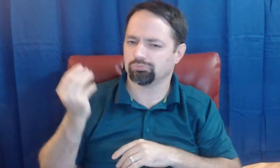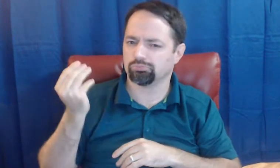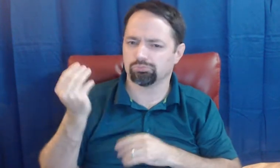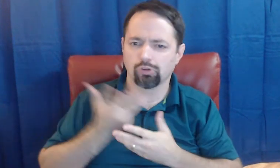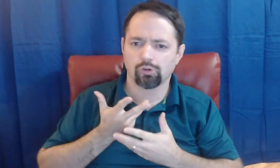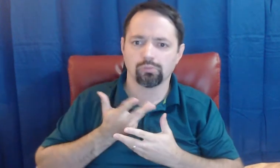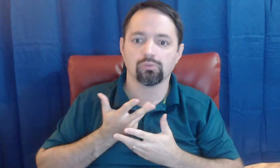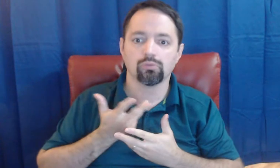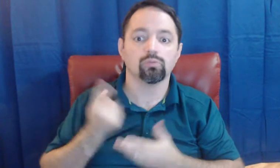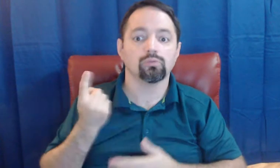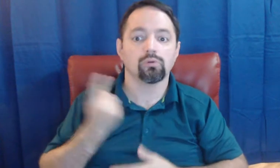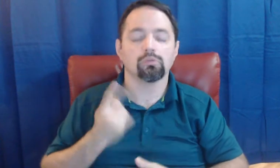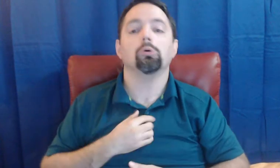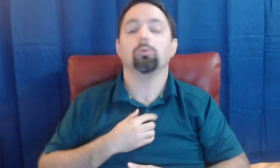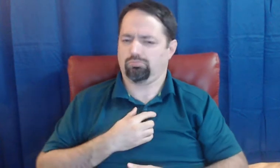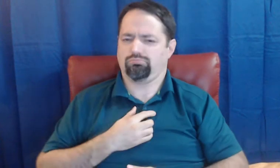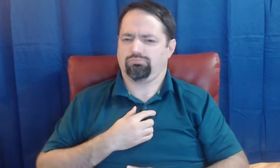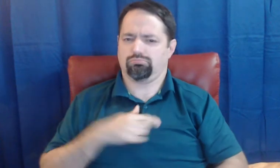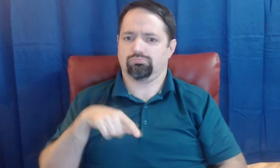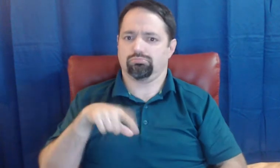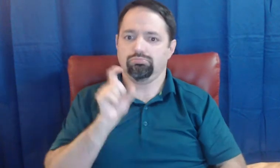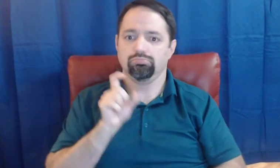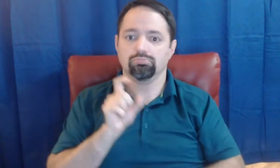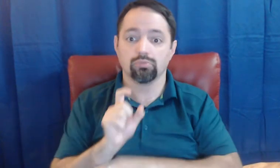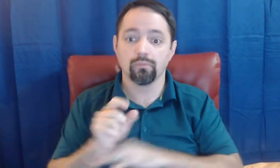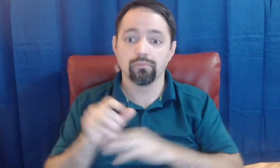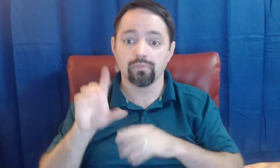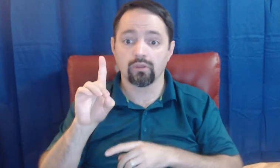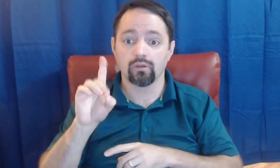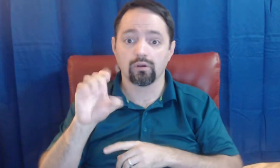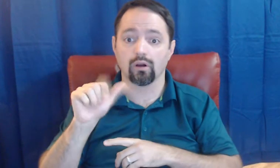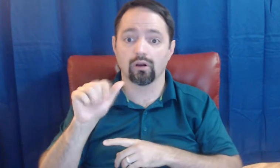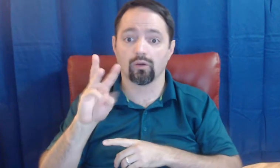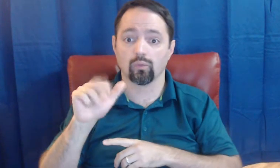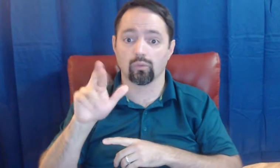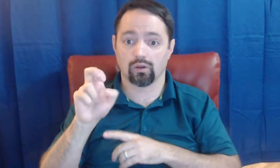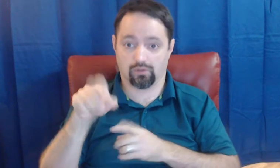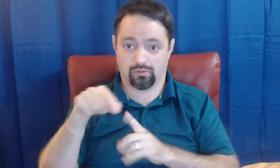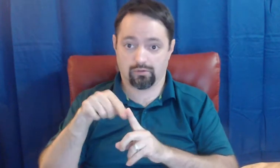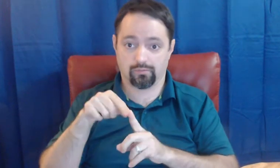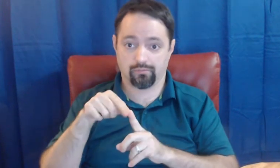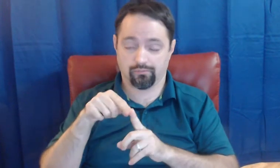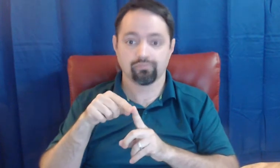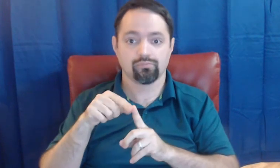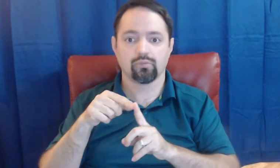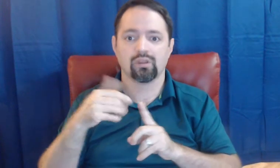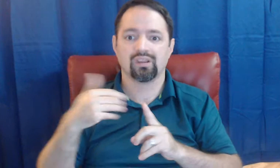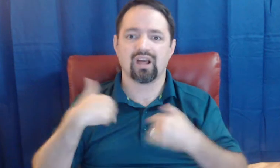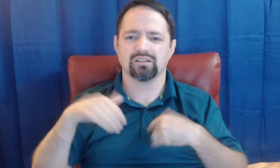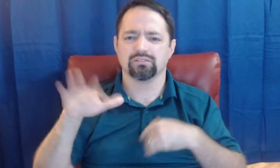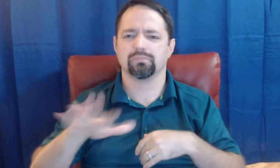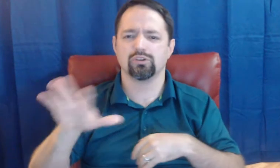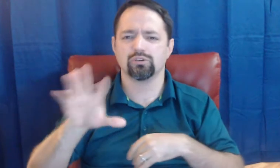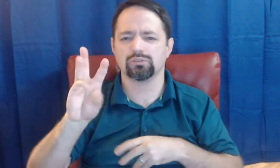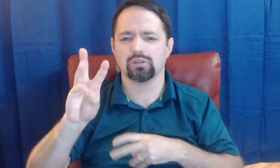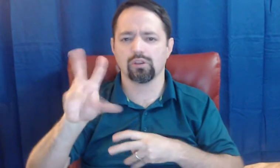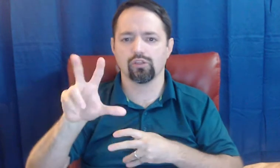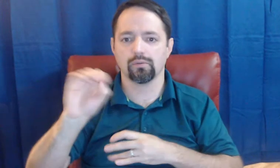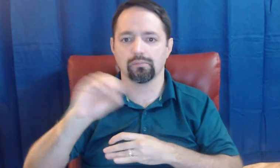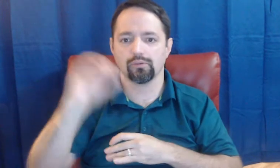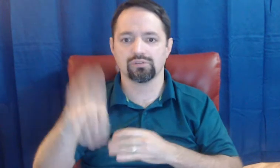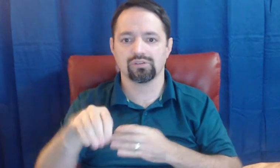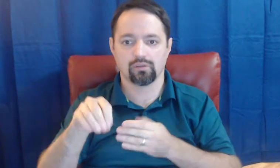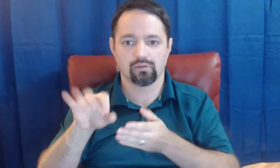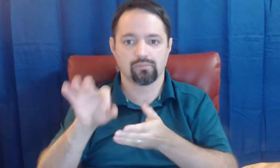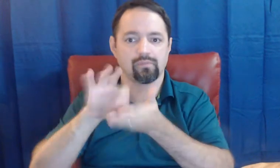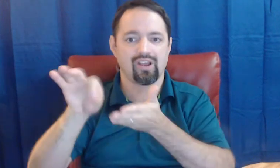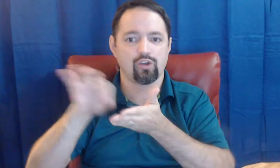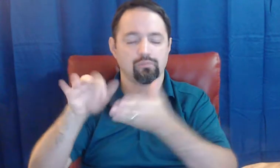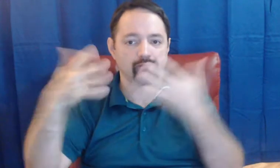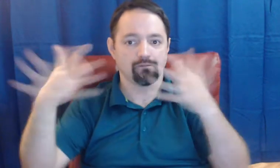puzzling that Delaware has a 63% count so far